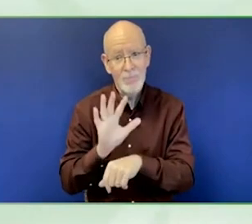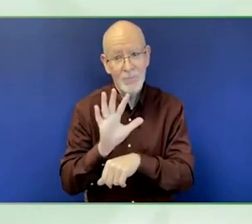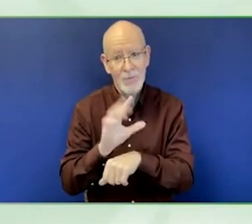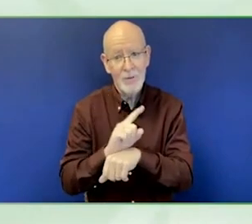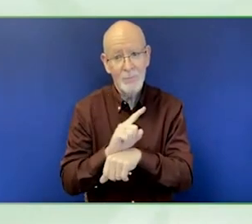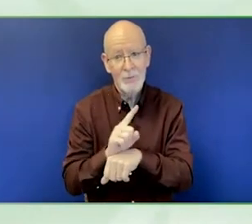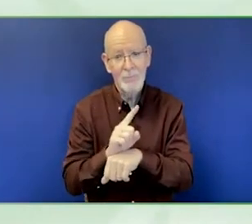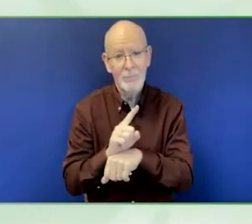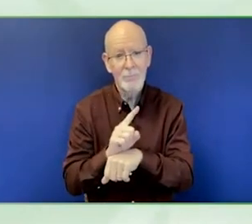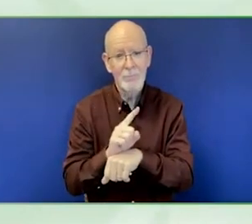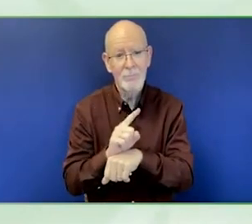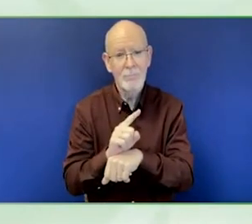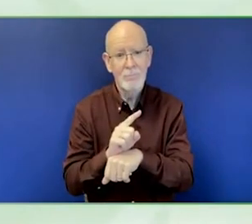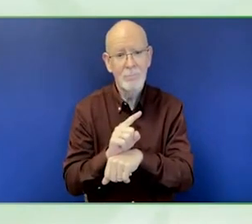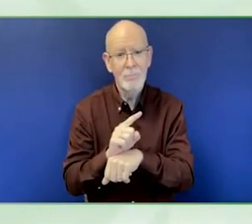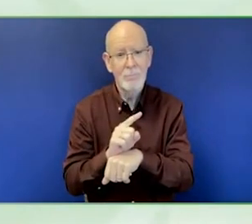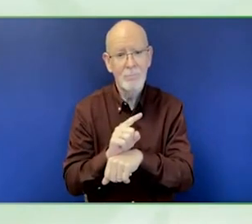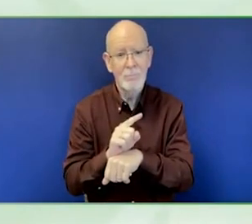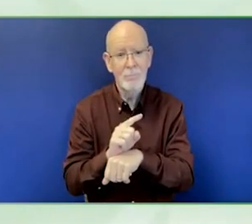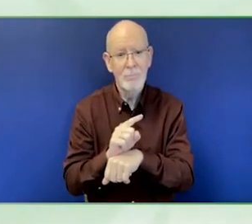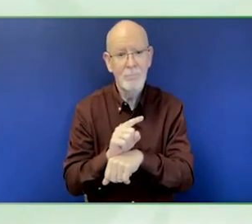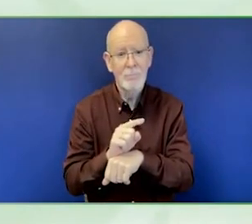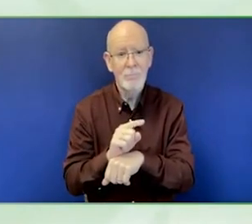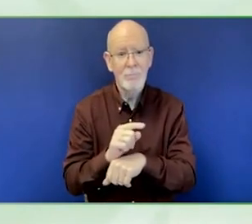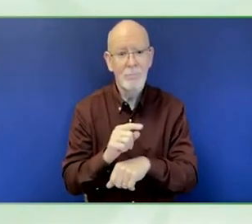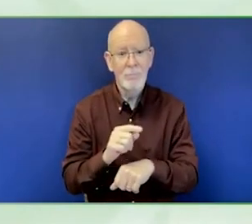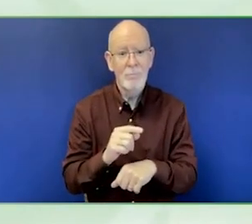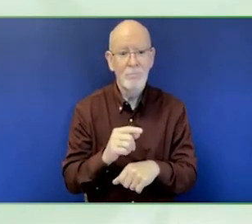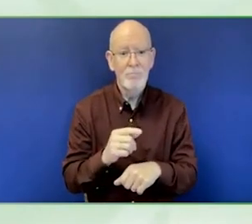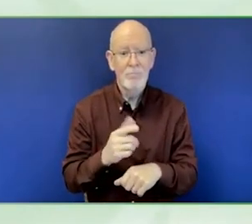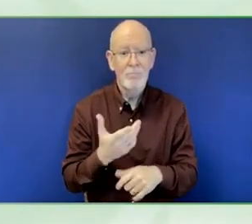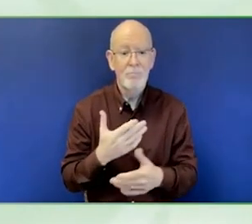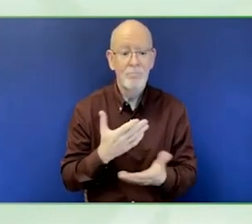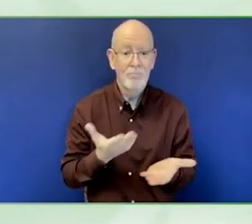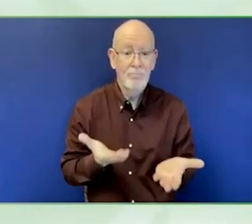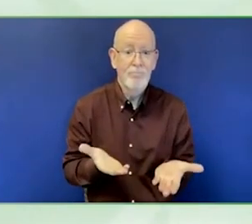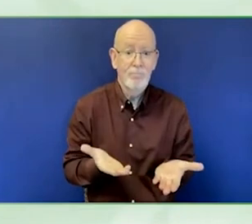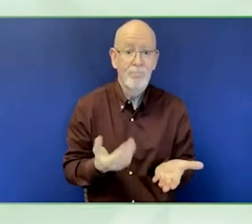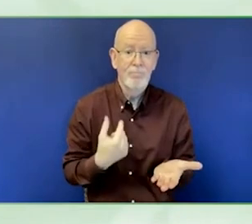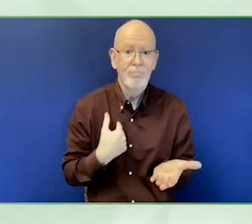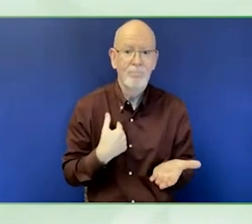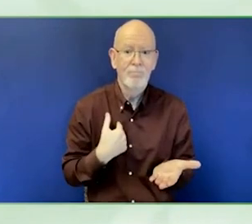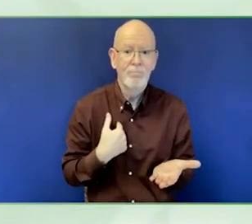floor for questions and answers and comments make this as interactive as possible.